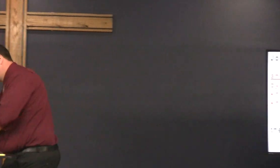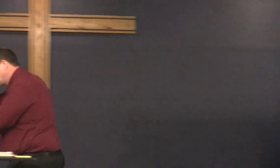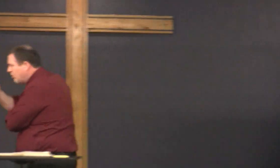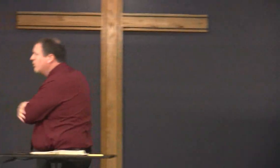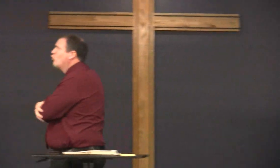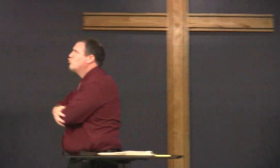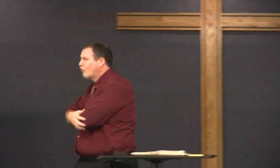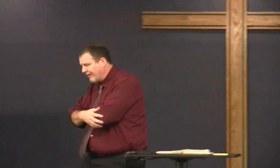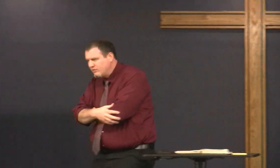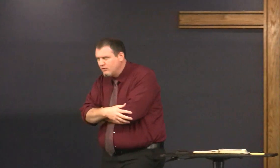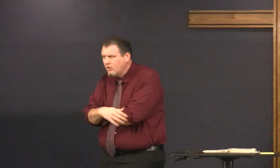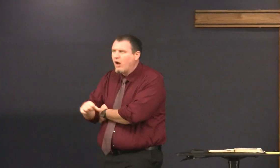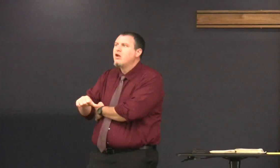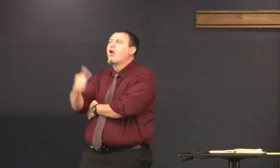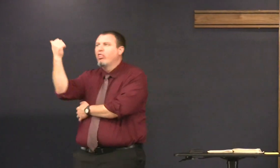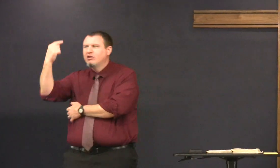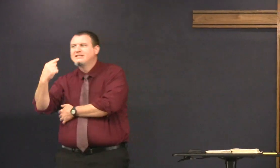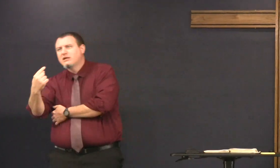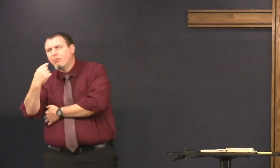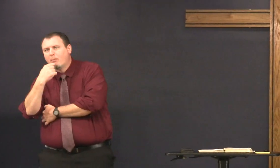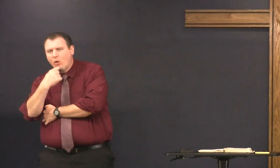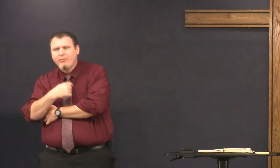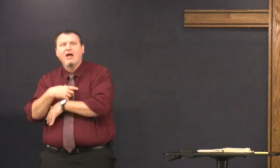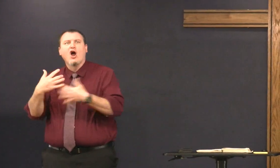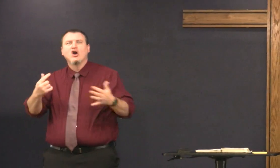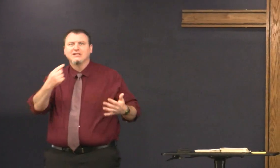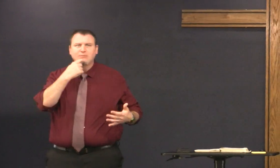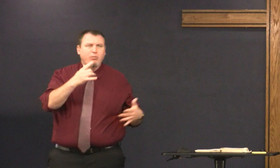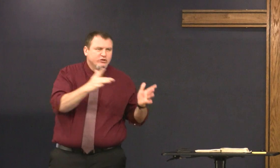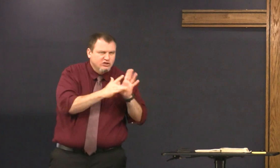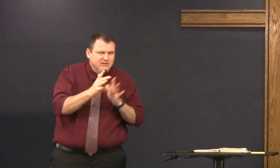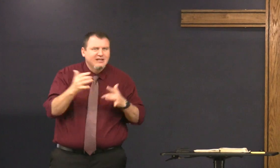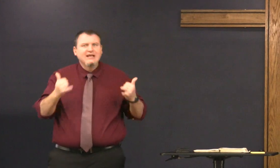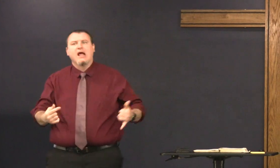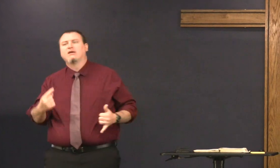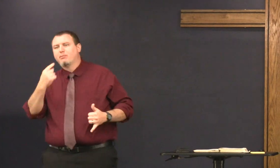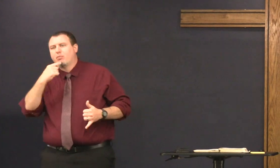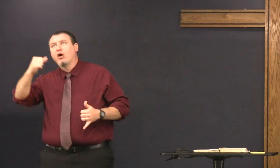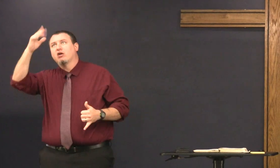I'm sure Peter was over here thinking oh great now another disappointment I